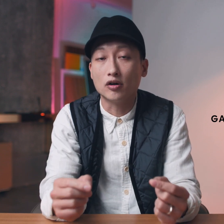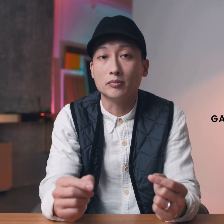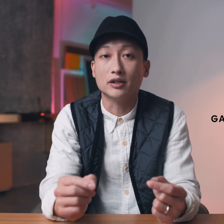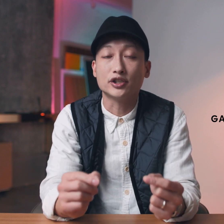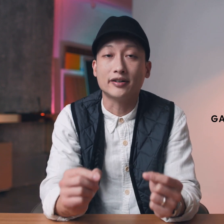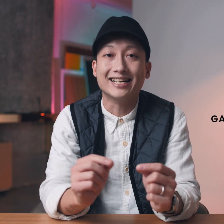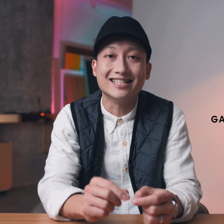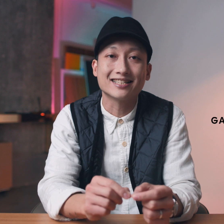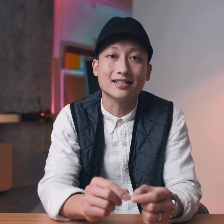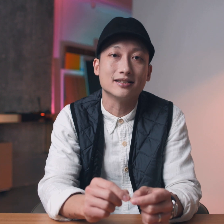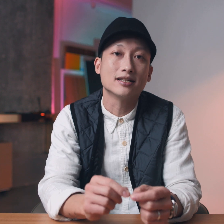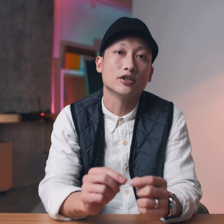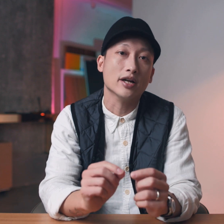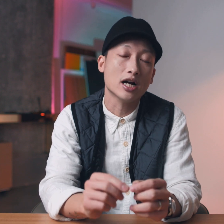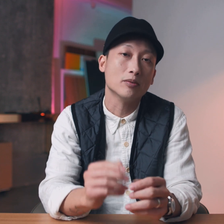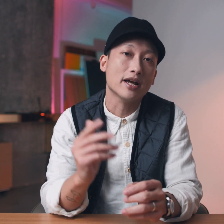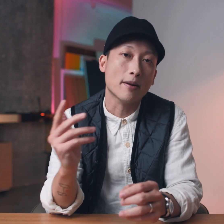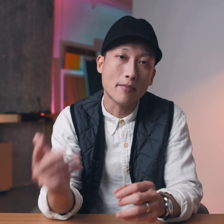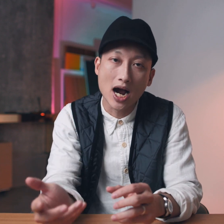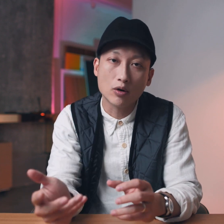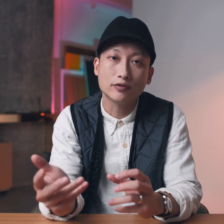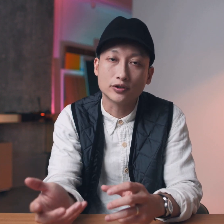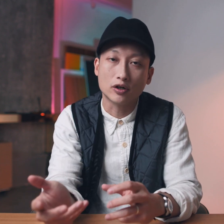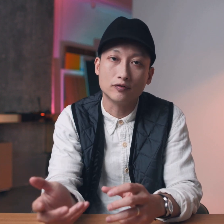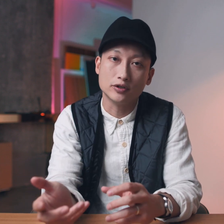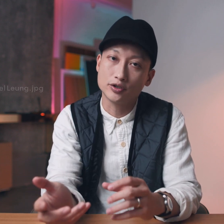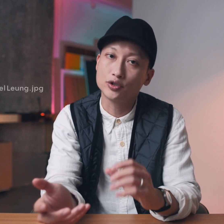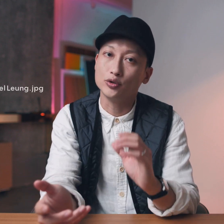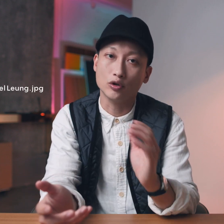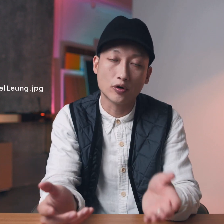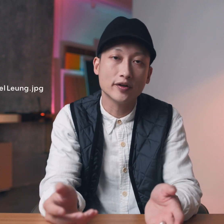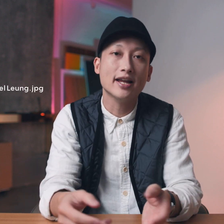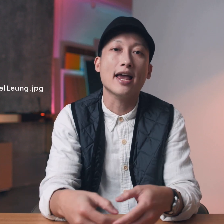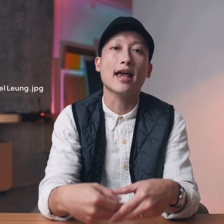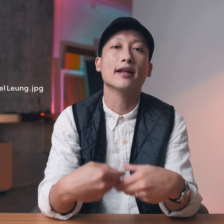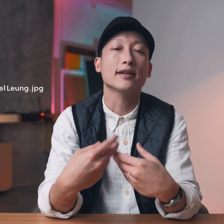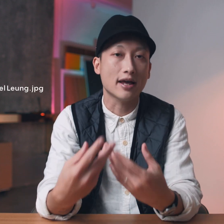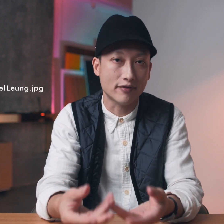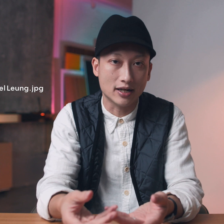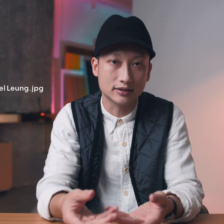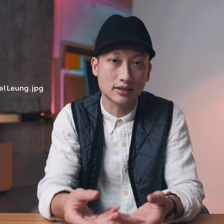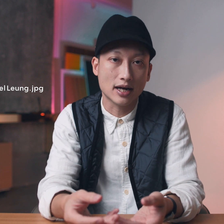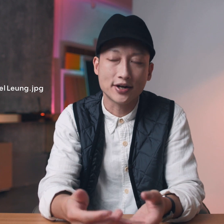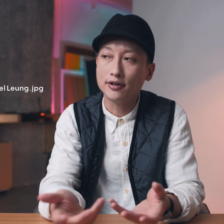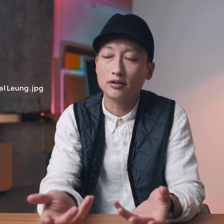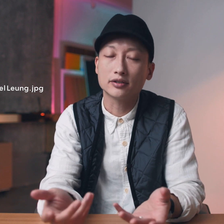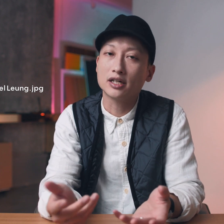all about sharing insights to help and empower photographers to learn and advance I hear a lot